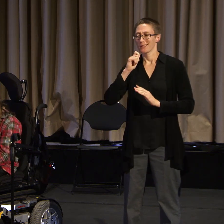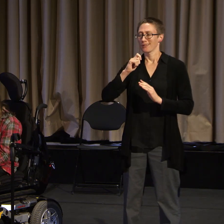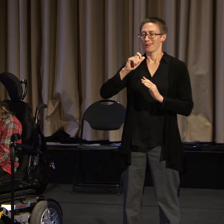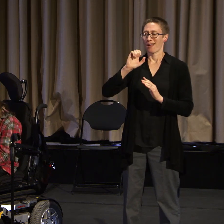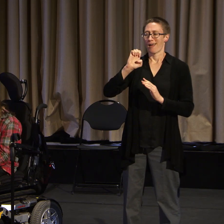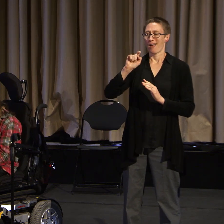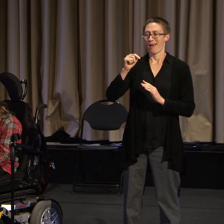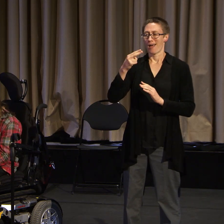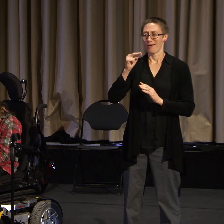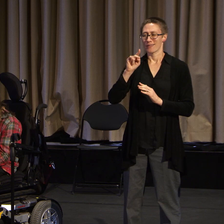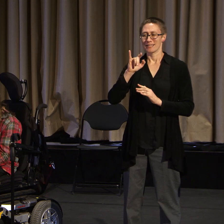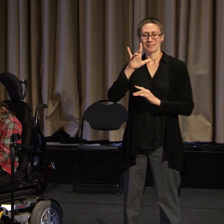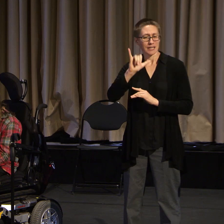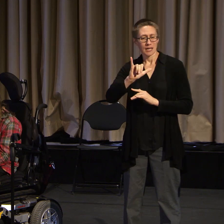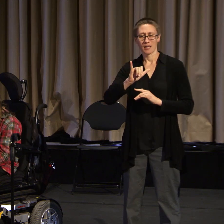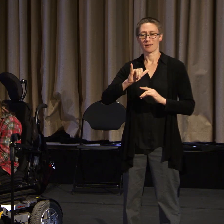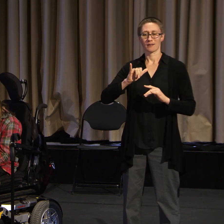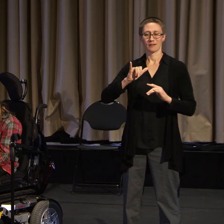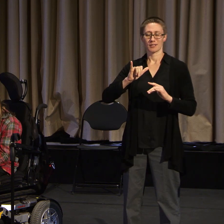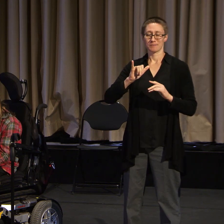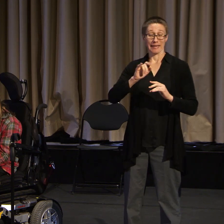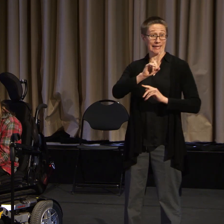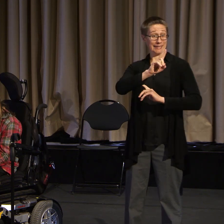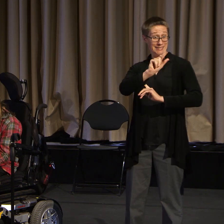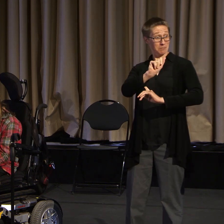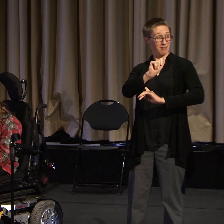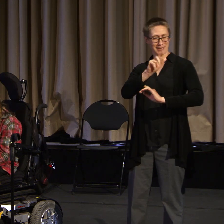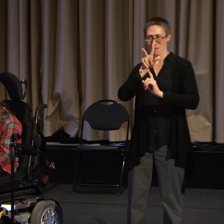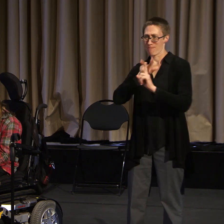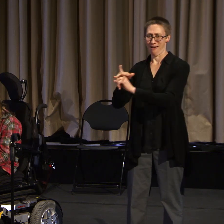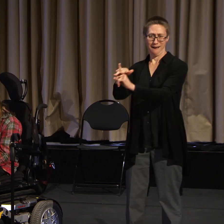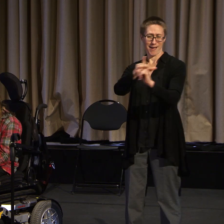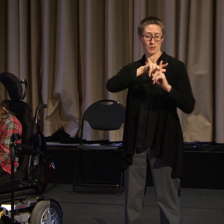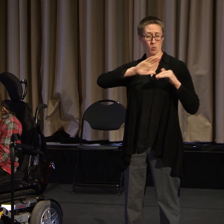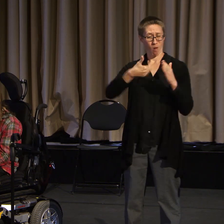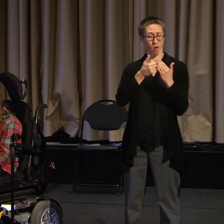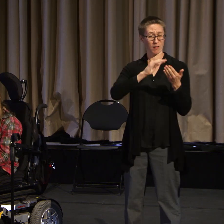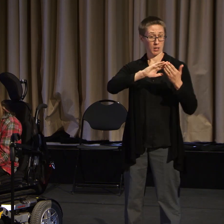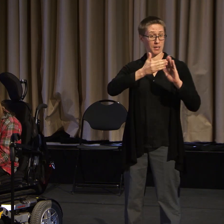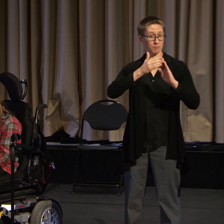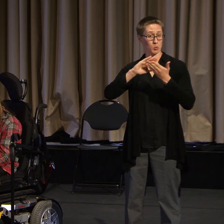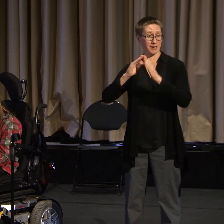A lot of people do. Anita has fought long and hard to open the conversation